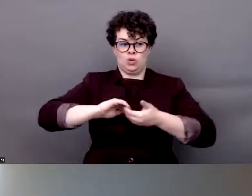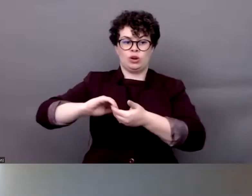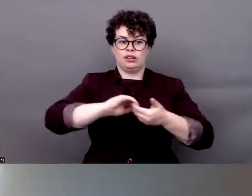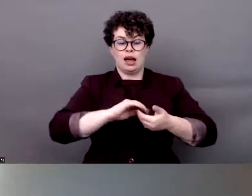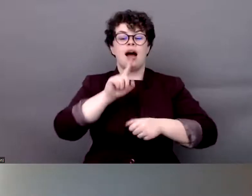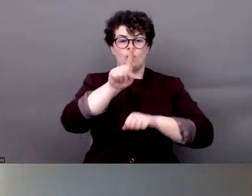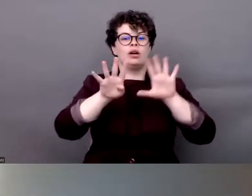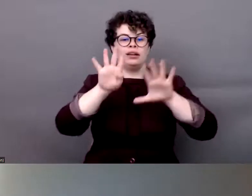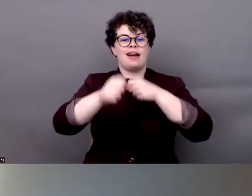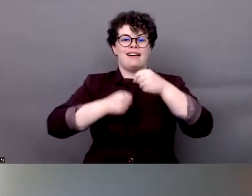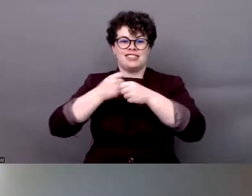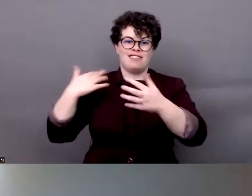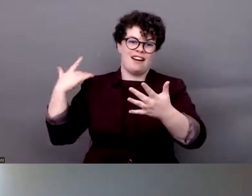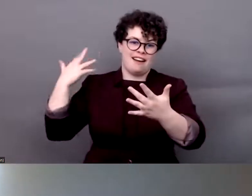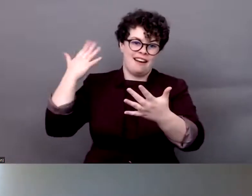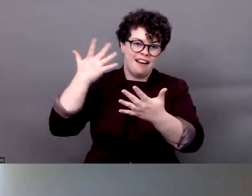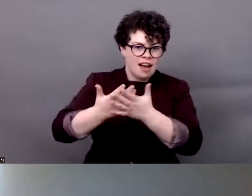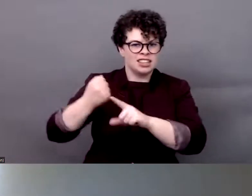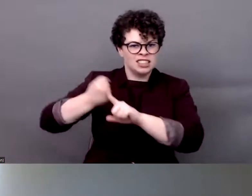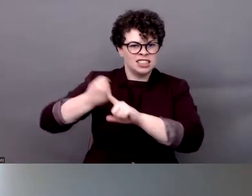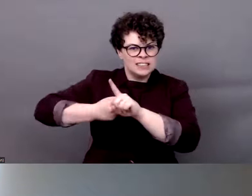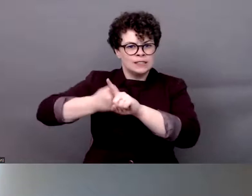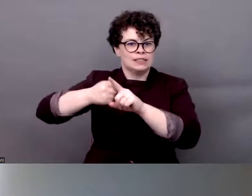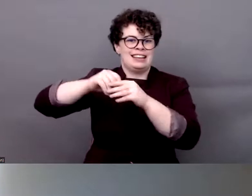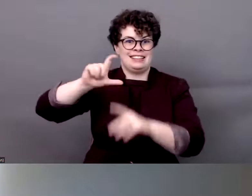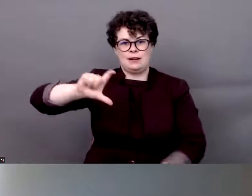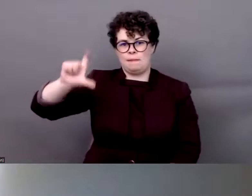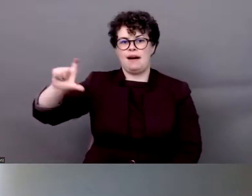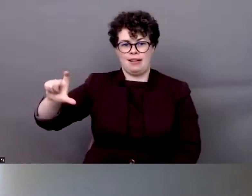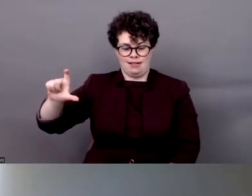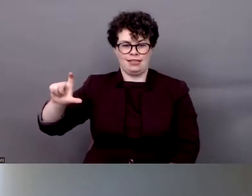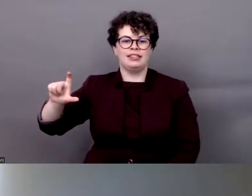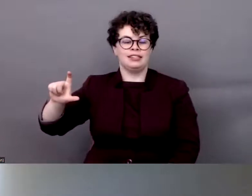The rights in Nepal.